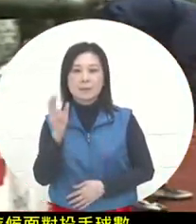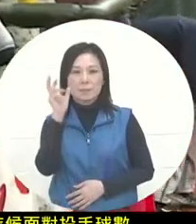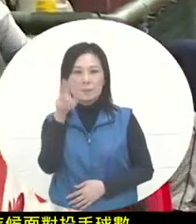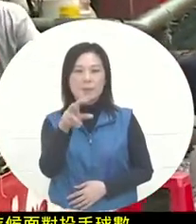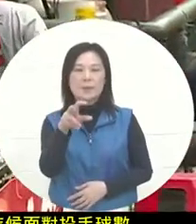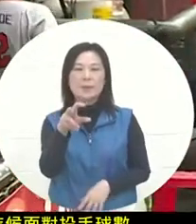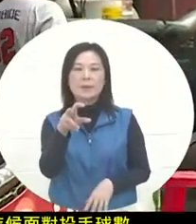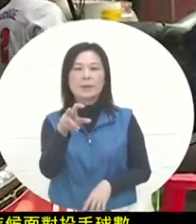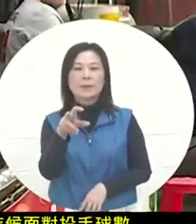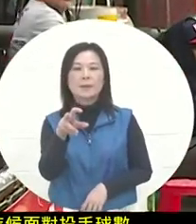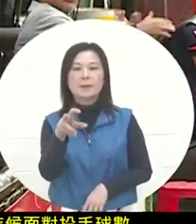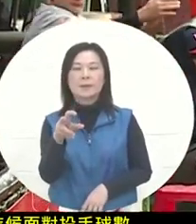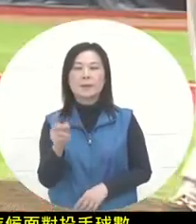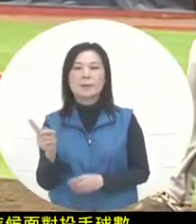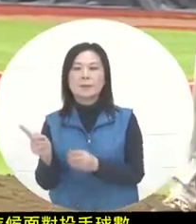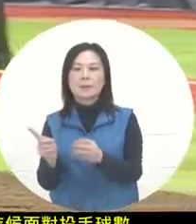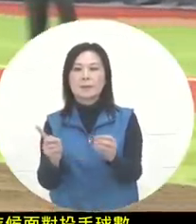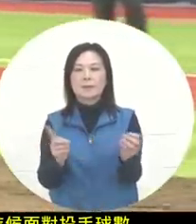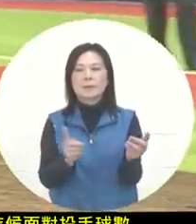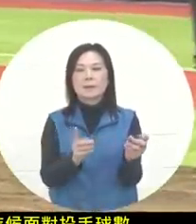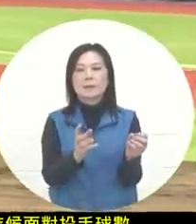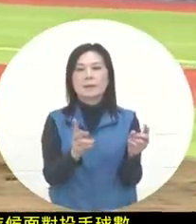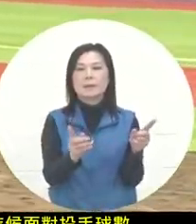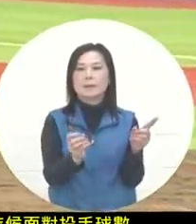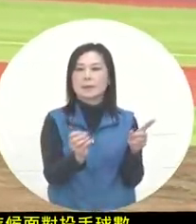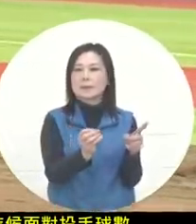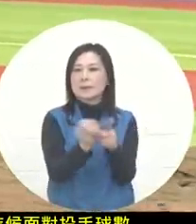was first knocked into a pass and the number of foul balls remained unchanged.